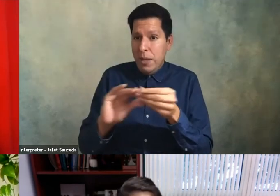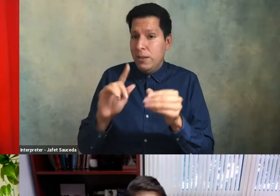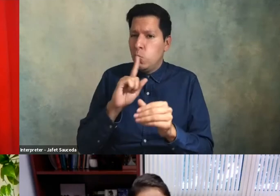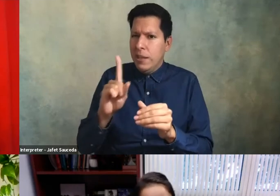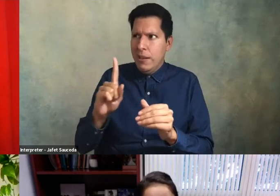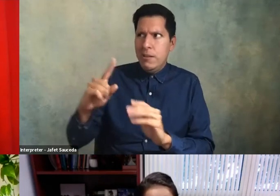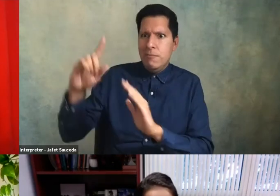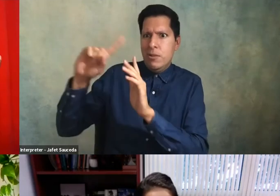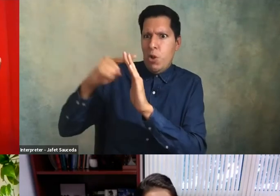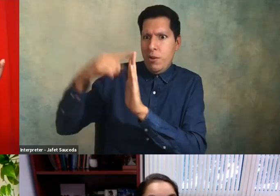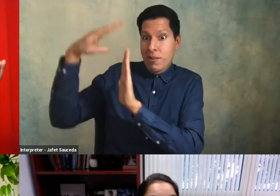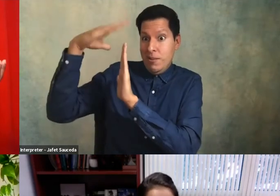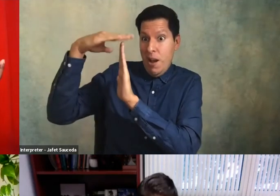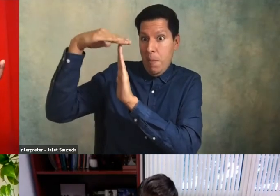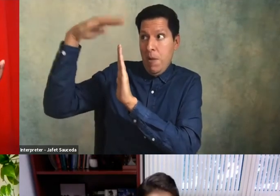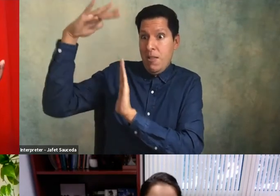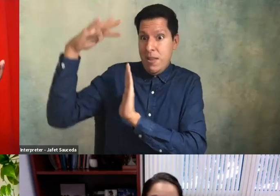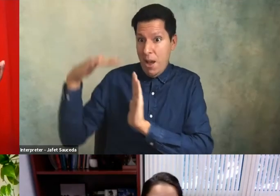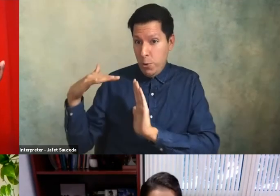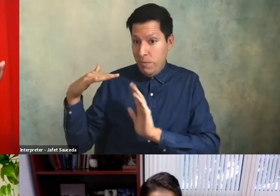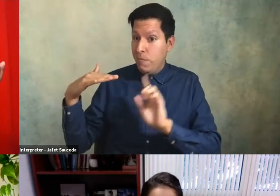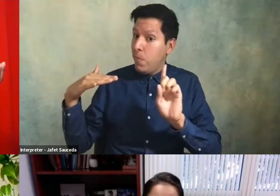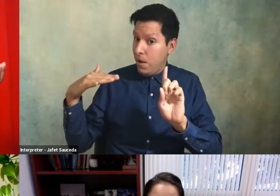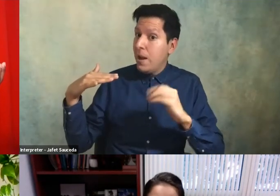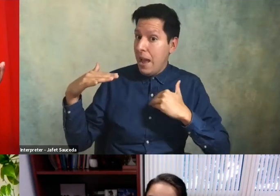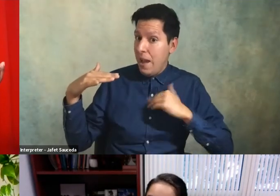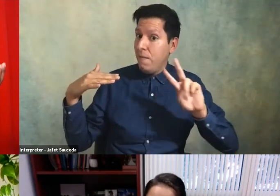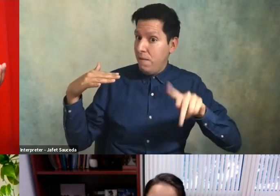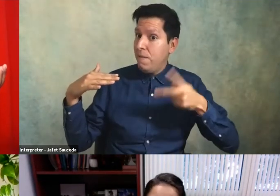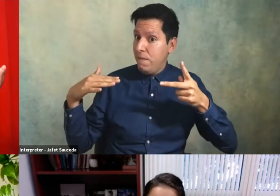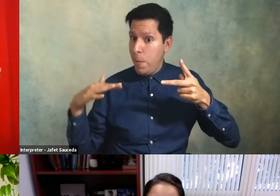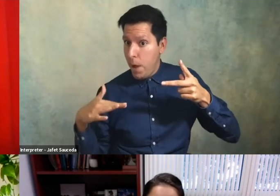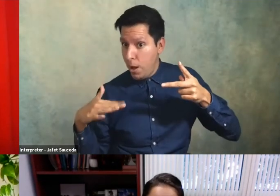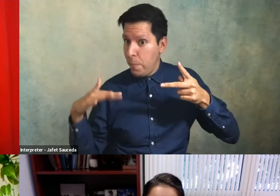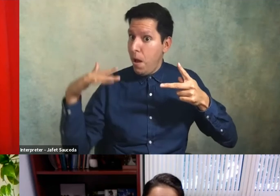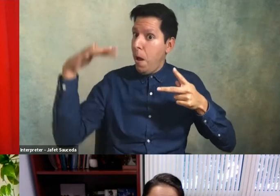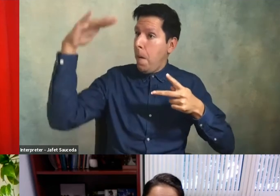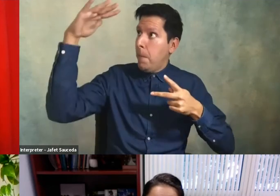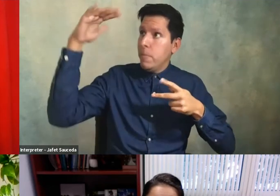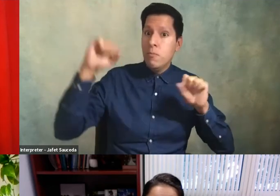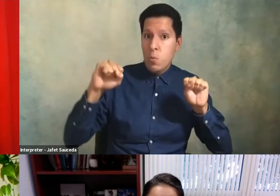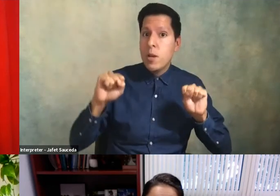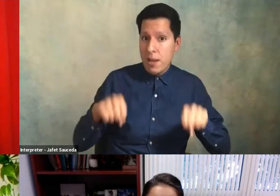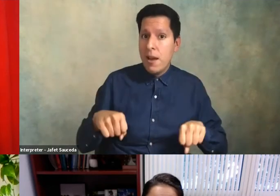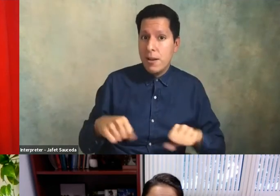there is a bottom-up way uh to do this as well um i'm really proud actually